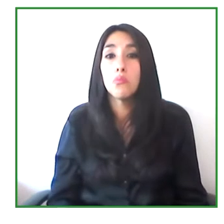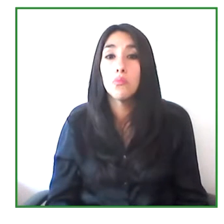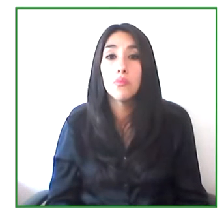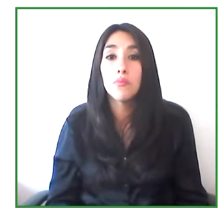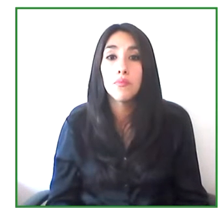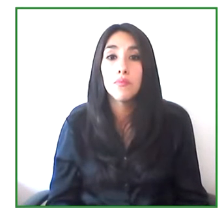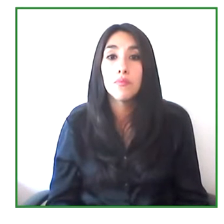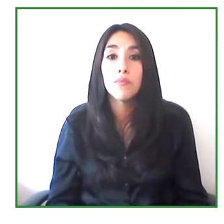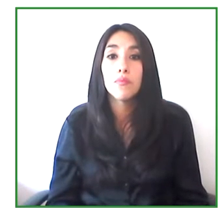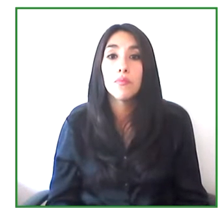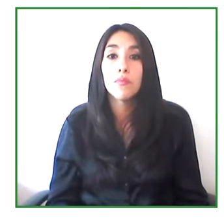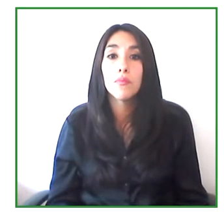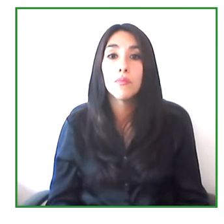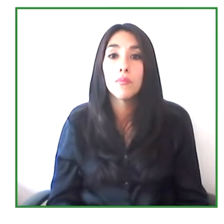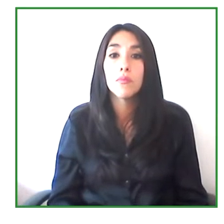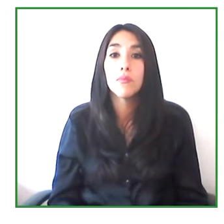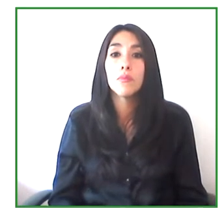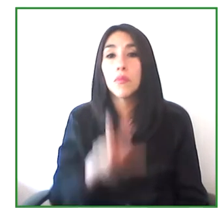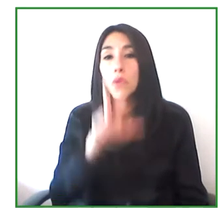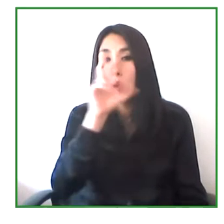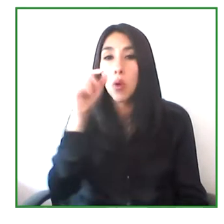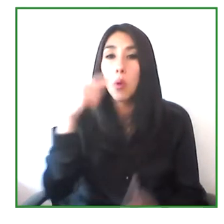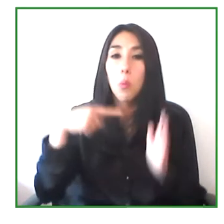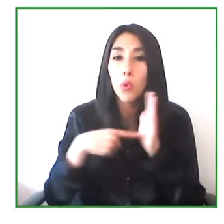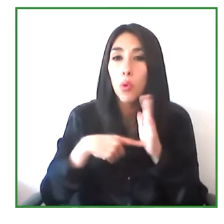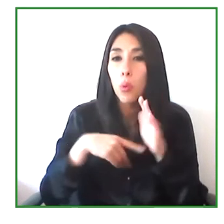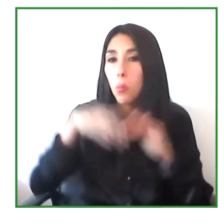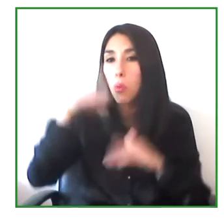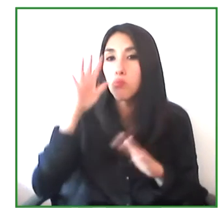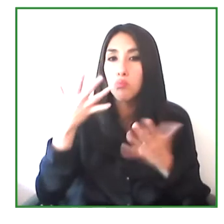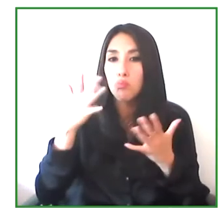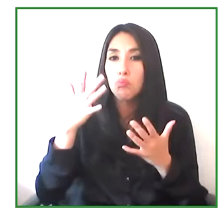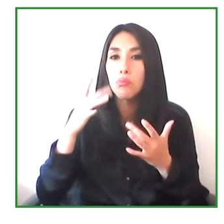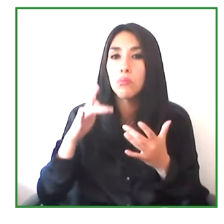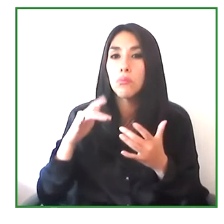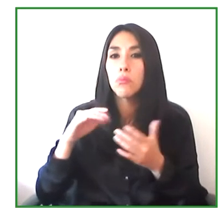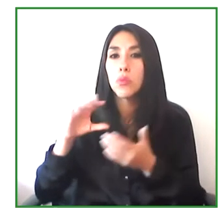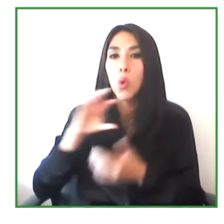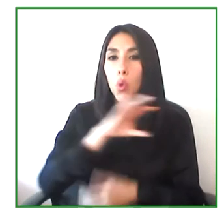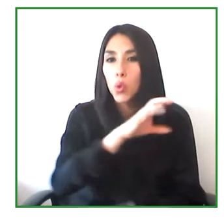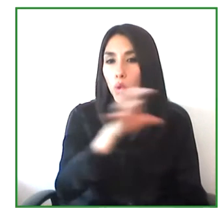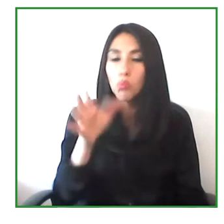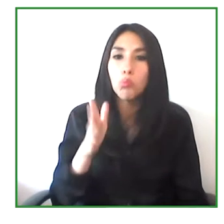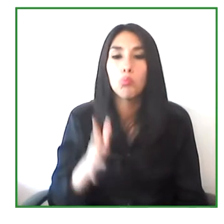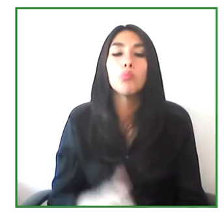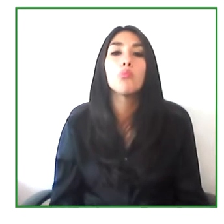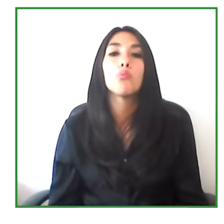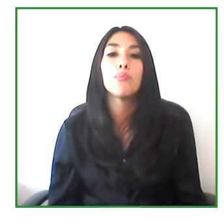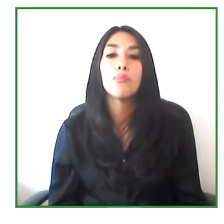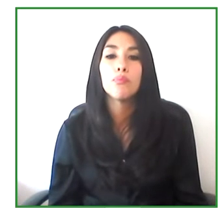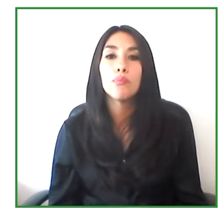centers of the centro de relevo are functioning now, but it hasn't been easy.